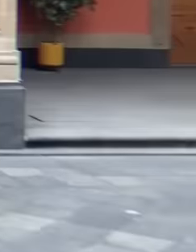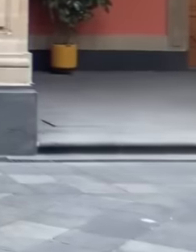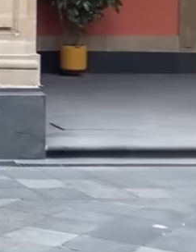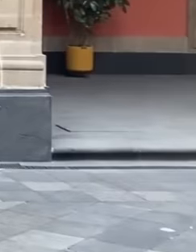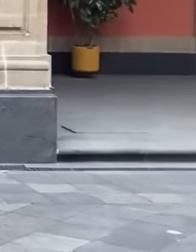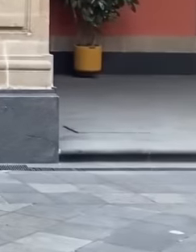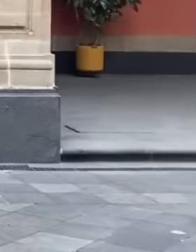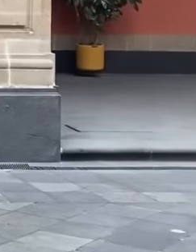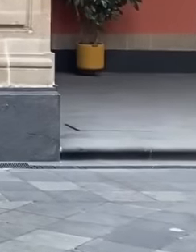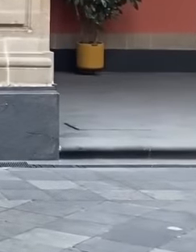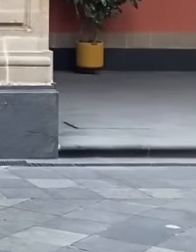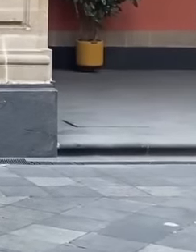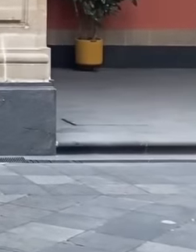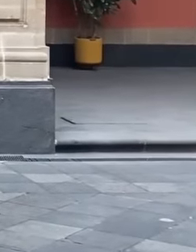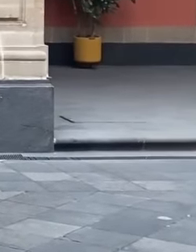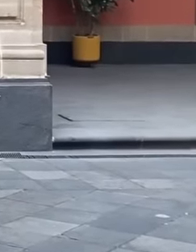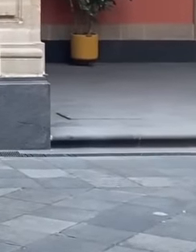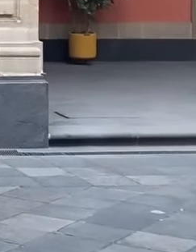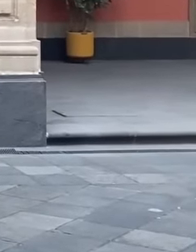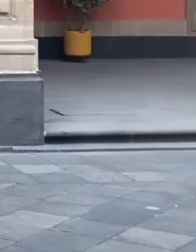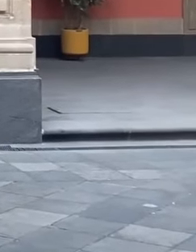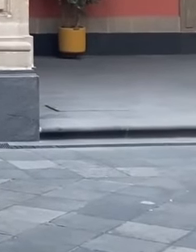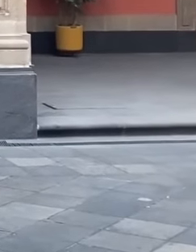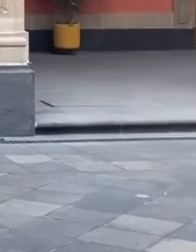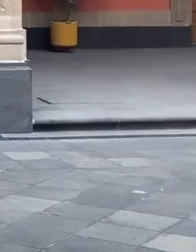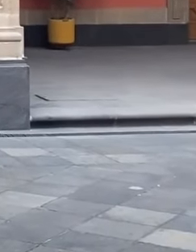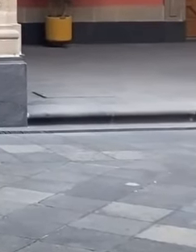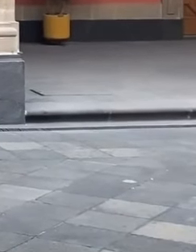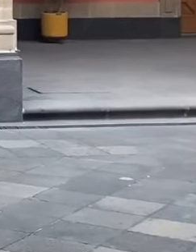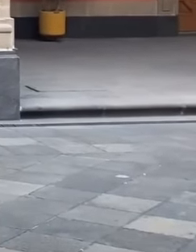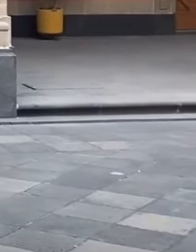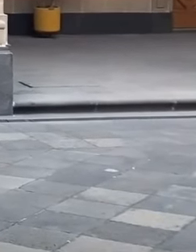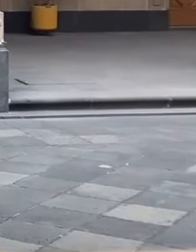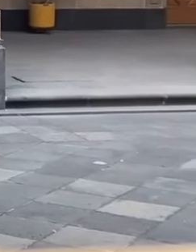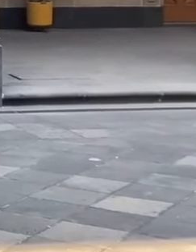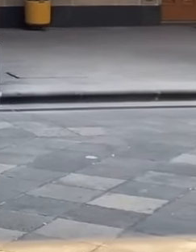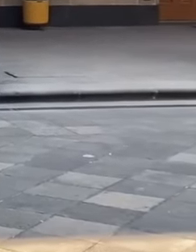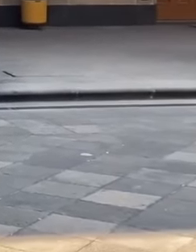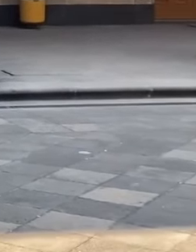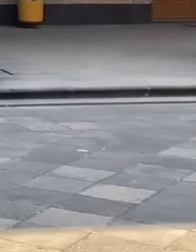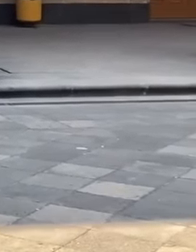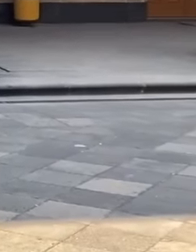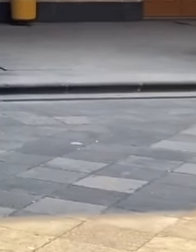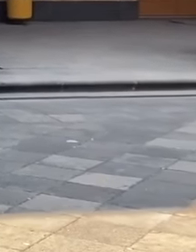Throughout these years, President López Obrador has positioned himself as one of the best